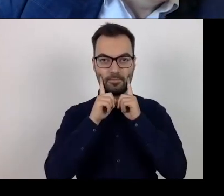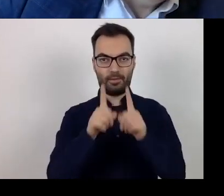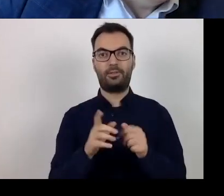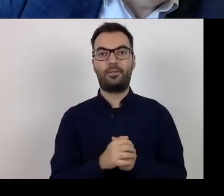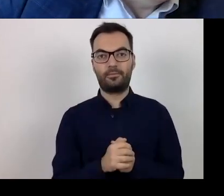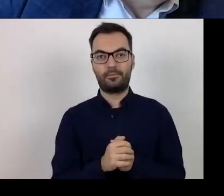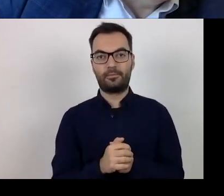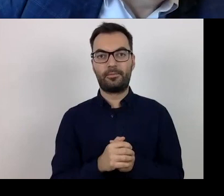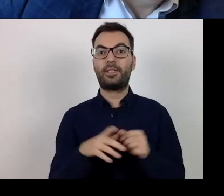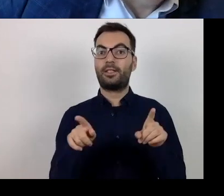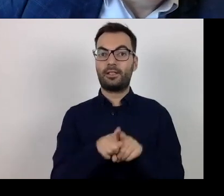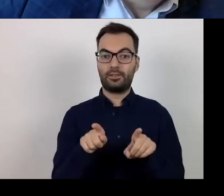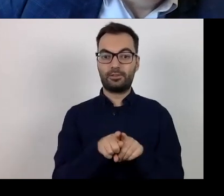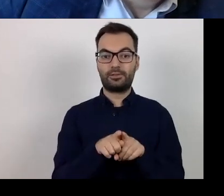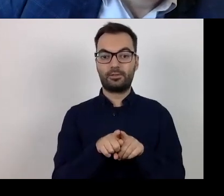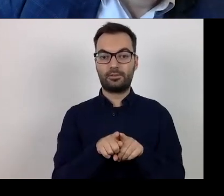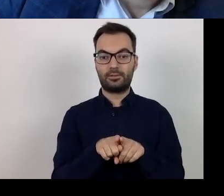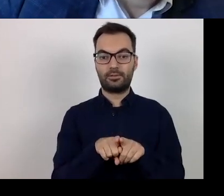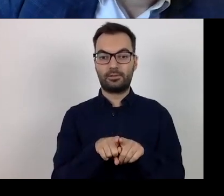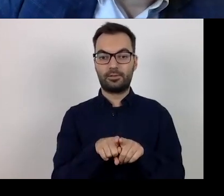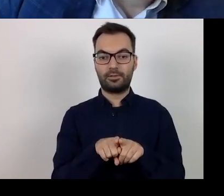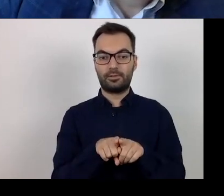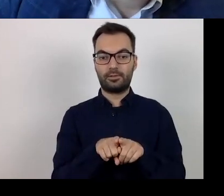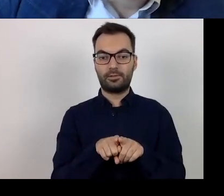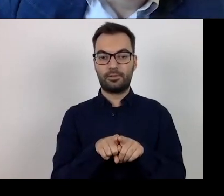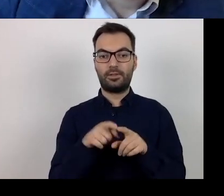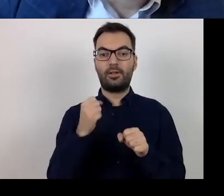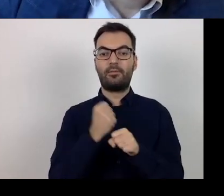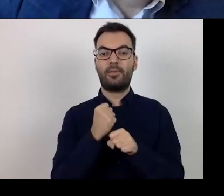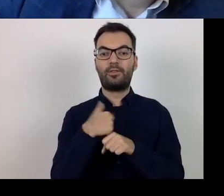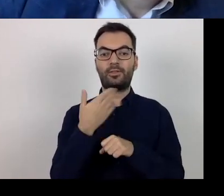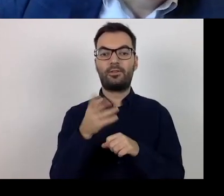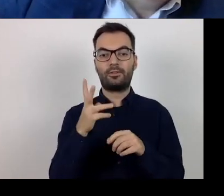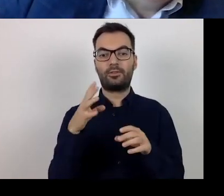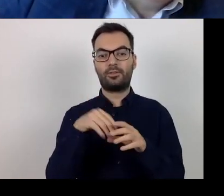"Should employers, employing project participants through subsidised employment,